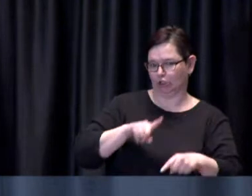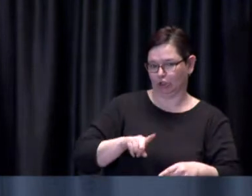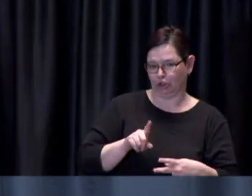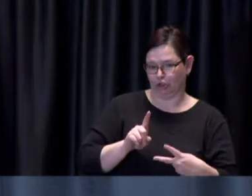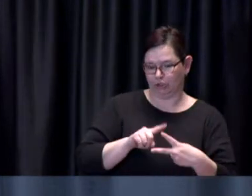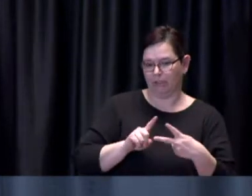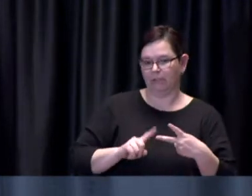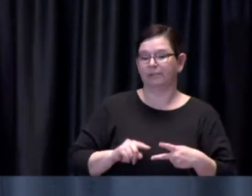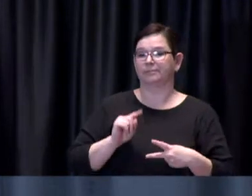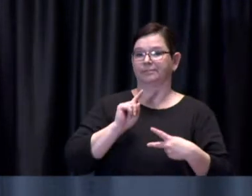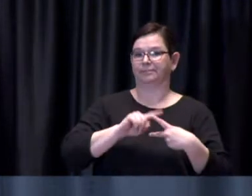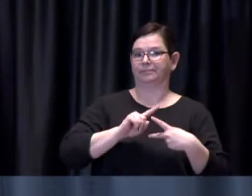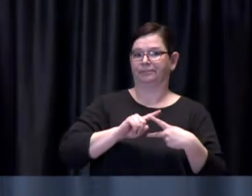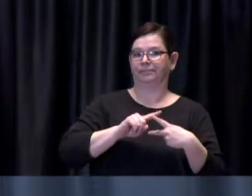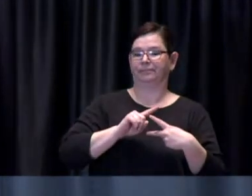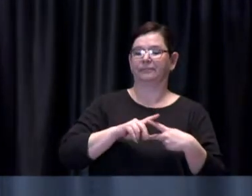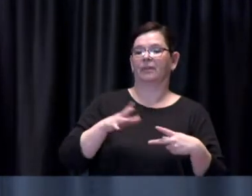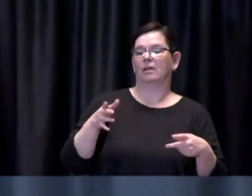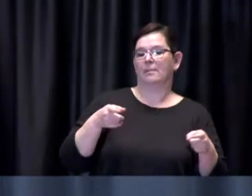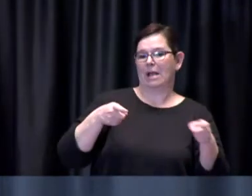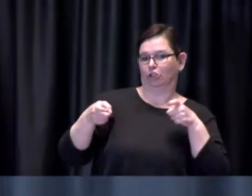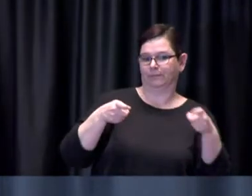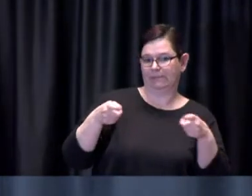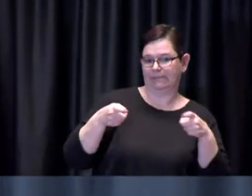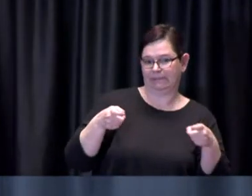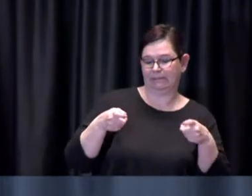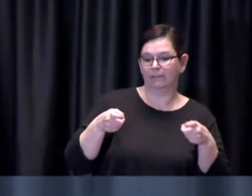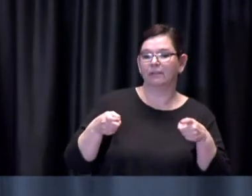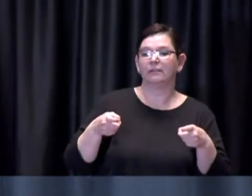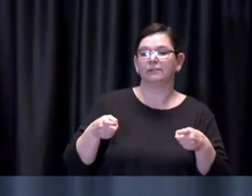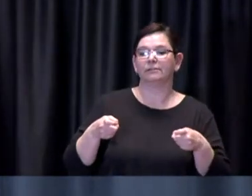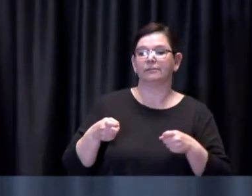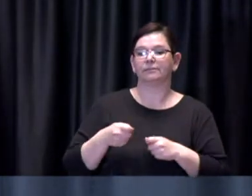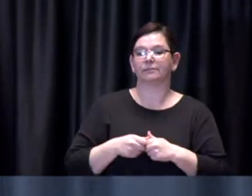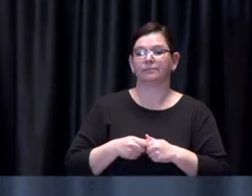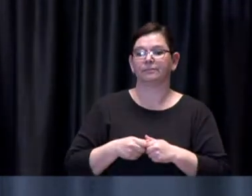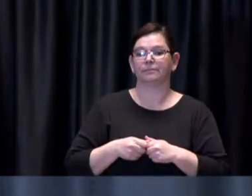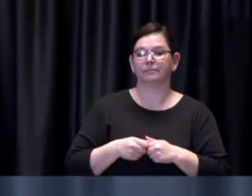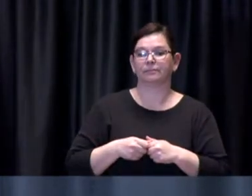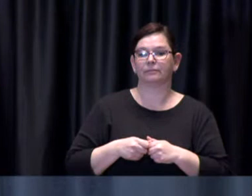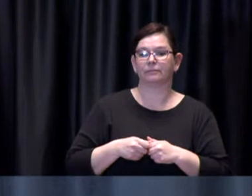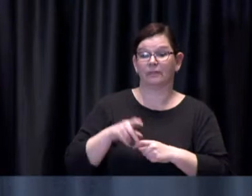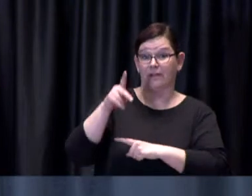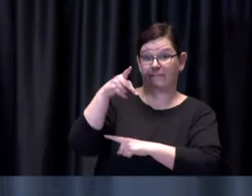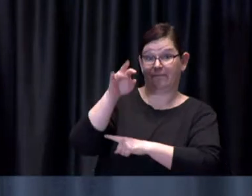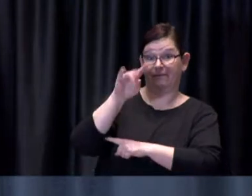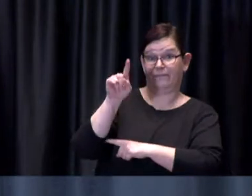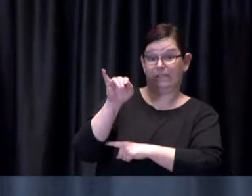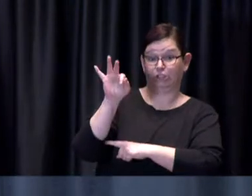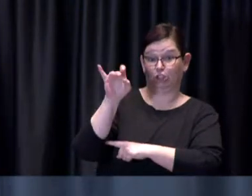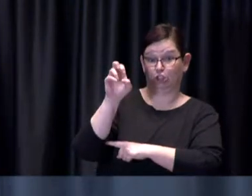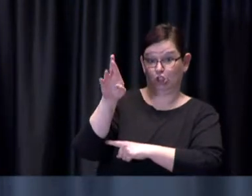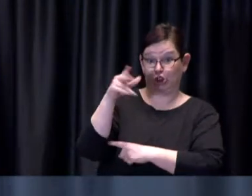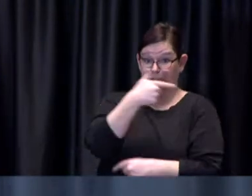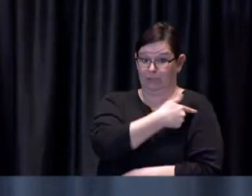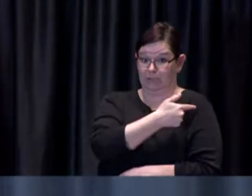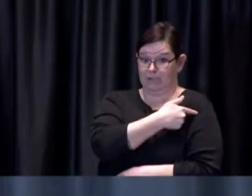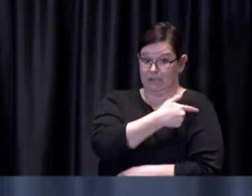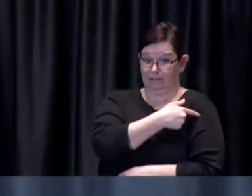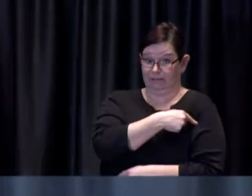Scott we've talked about candidly we administer Pfizer vaccine in our the Pfizer biontech vaccine in our city operated mass immunization clinics